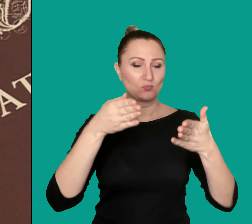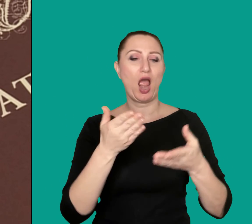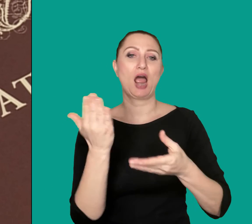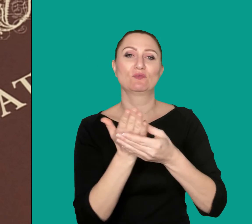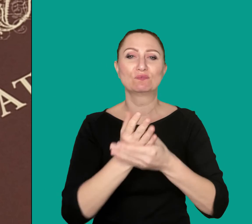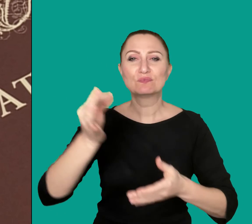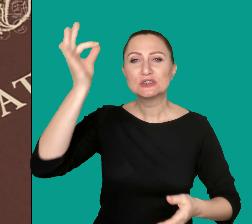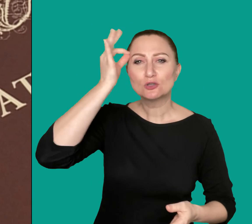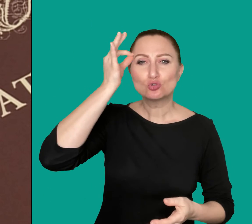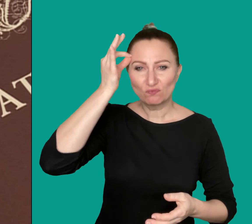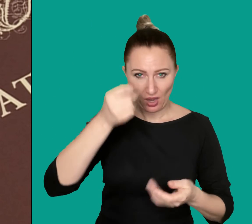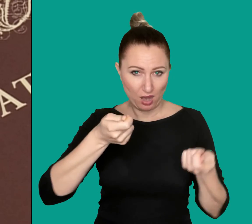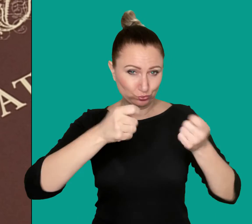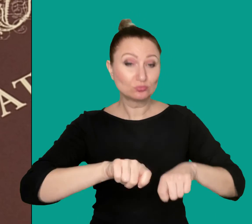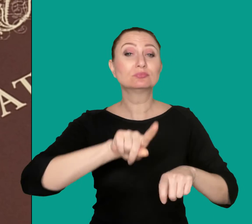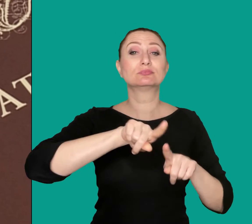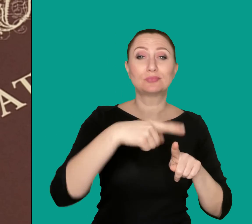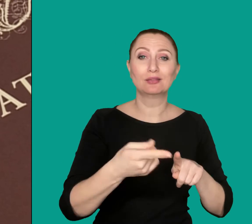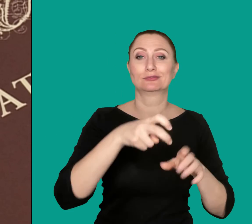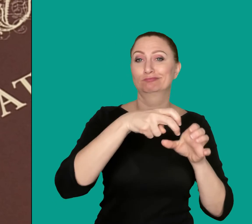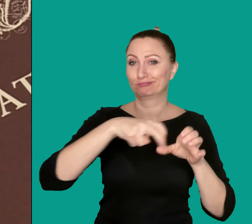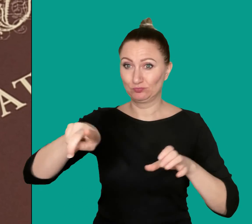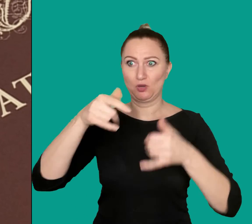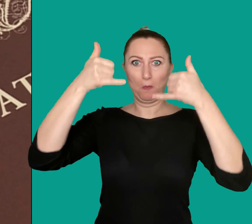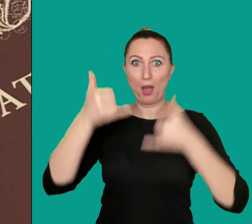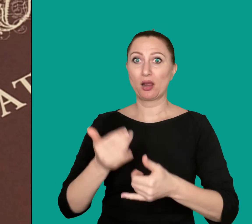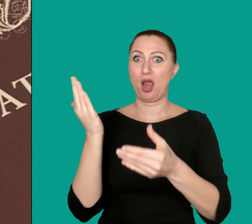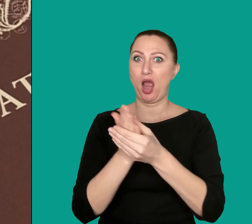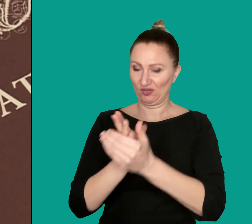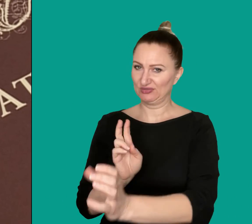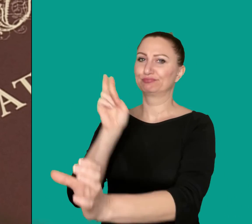Afterwards got a job at the Prague Archives.